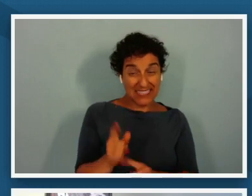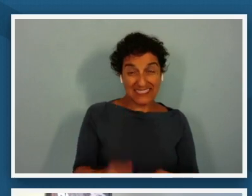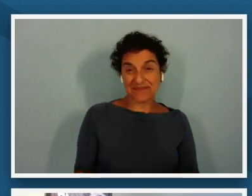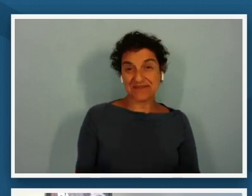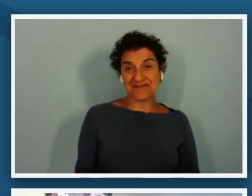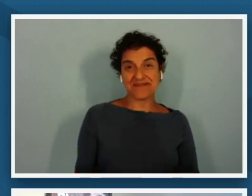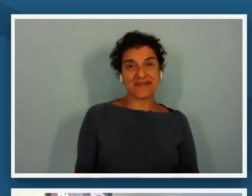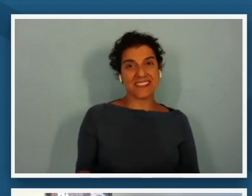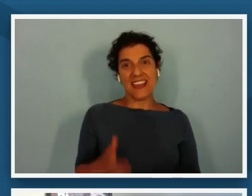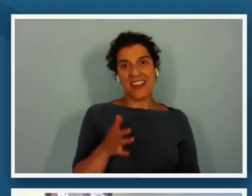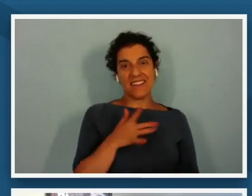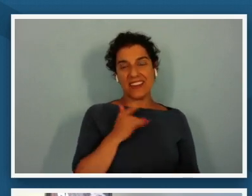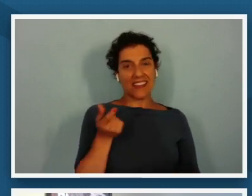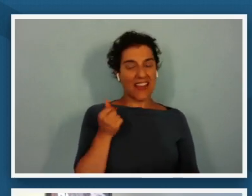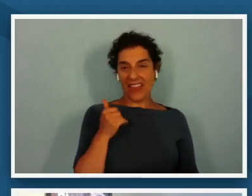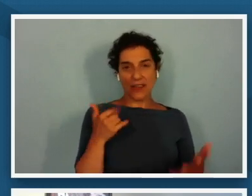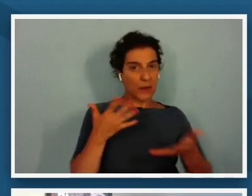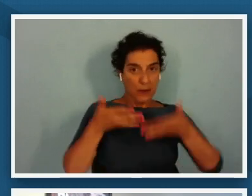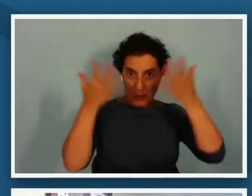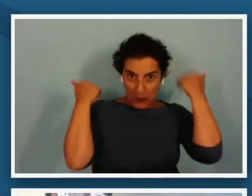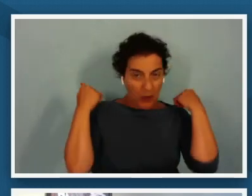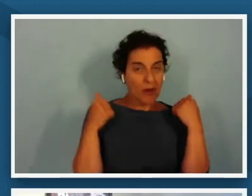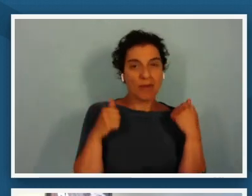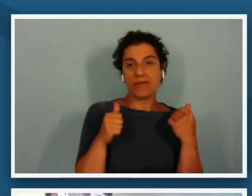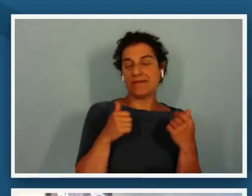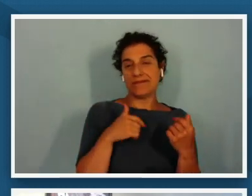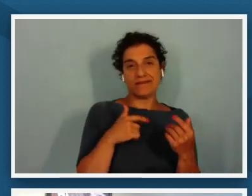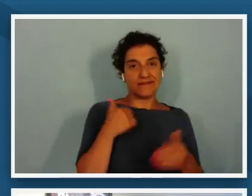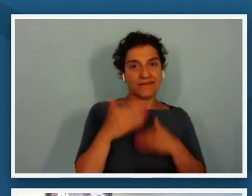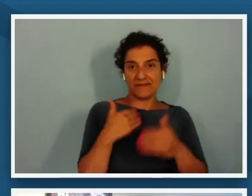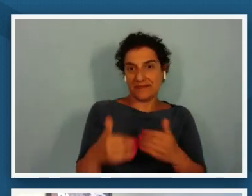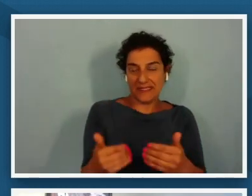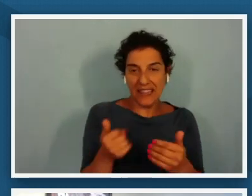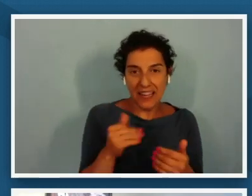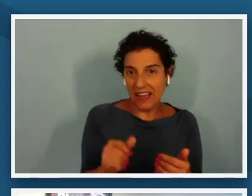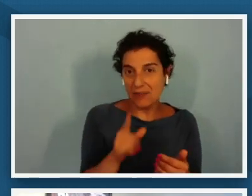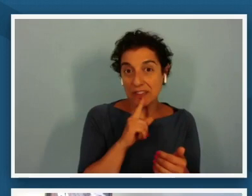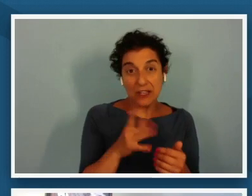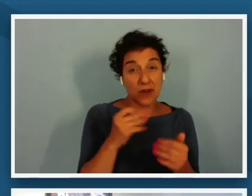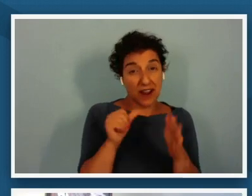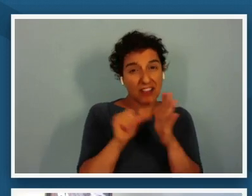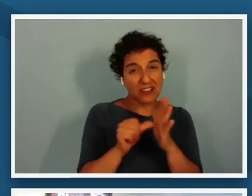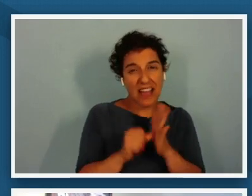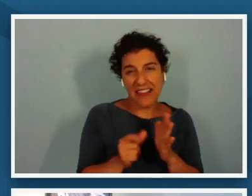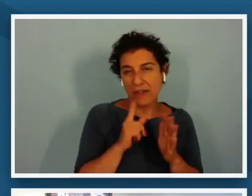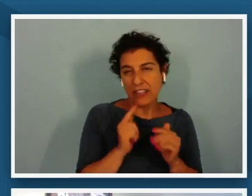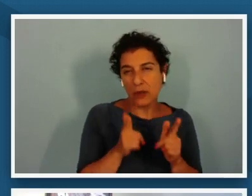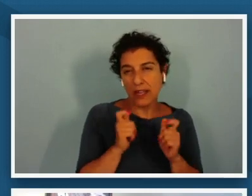whirlwind um but i just wanted to highlight really